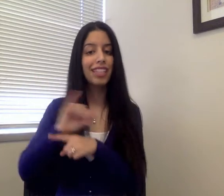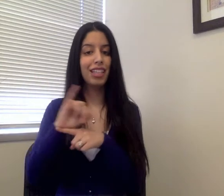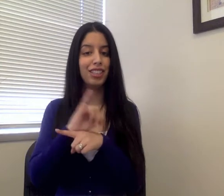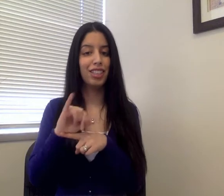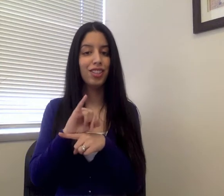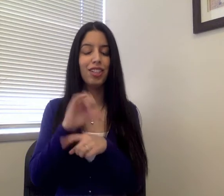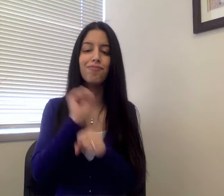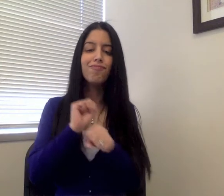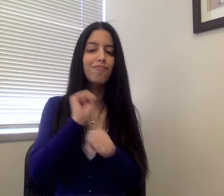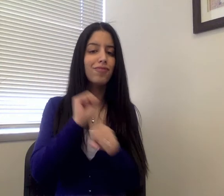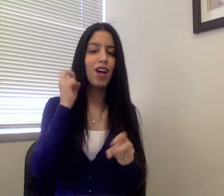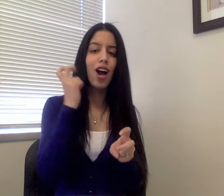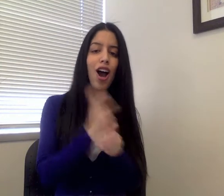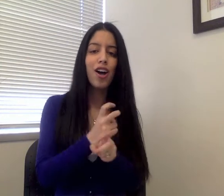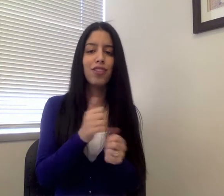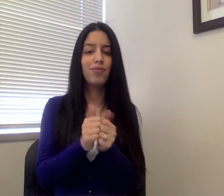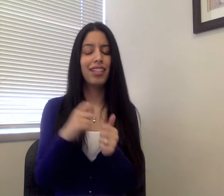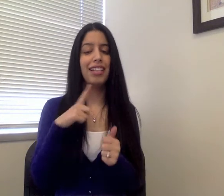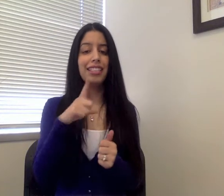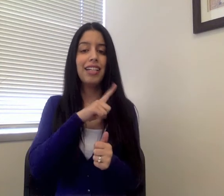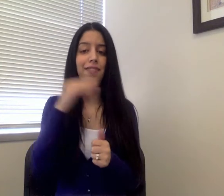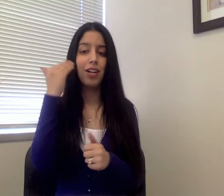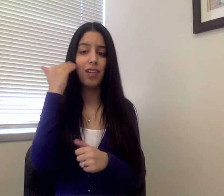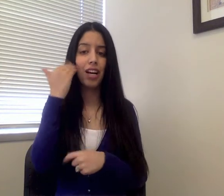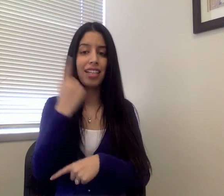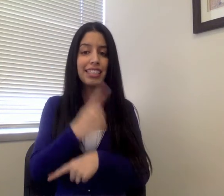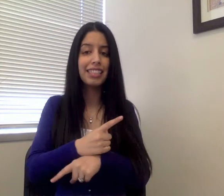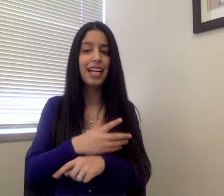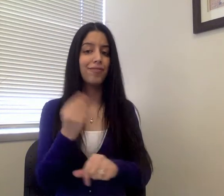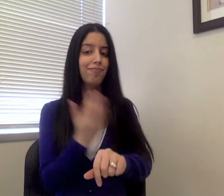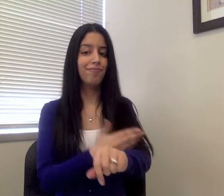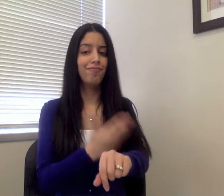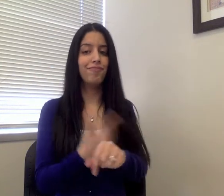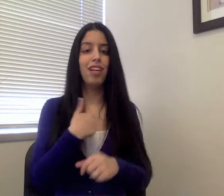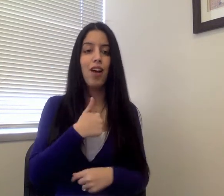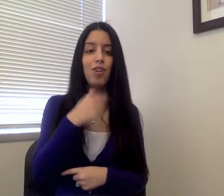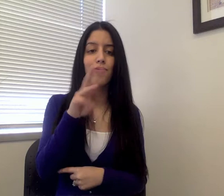of all of the interns and their hard work, especially with Legislative Awareness Day,